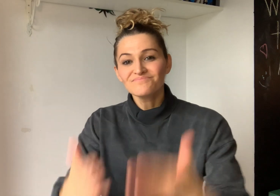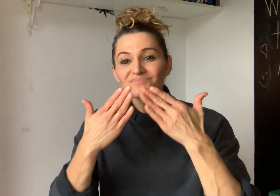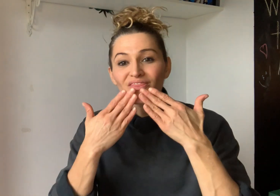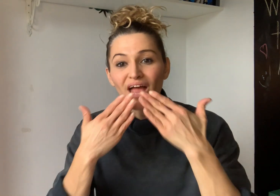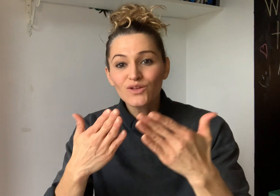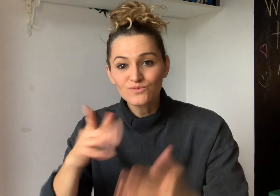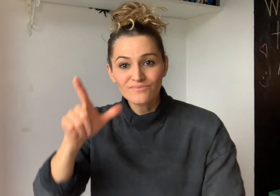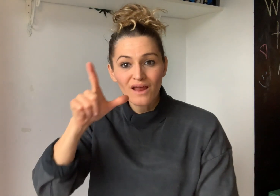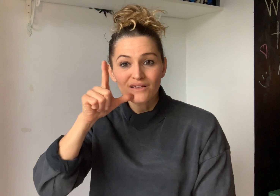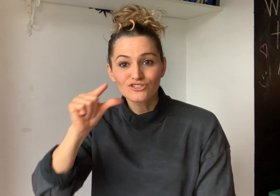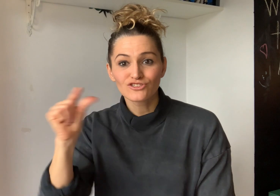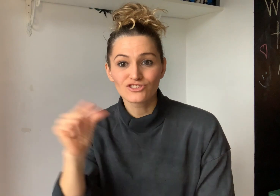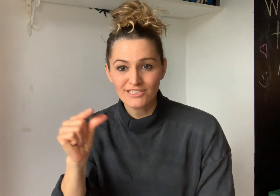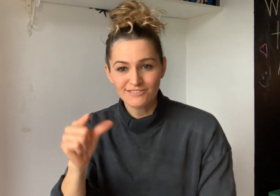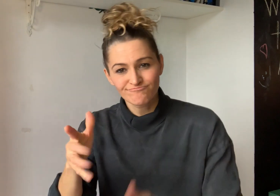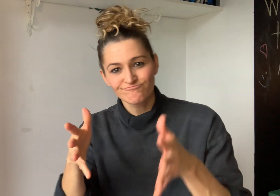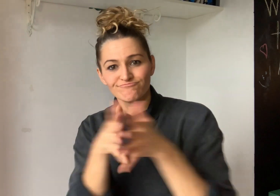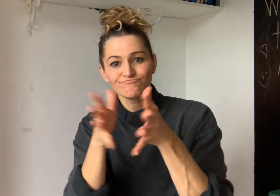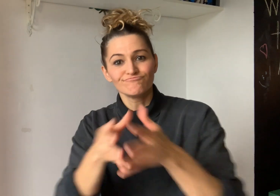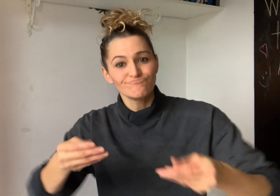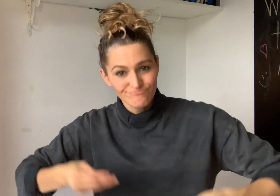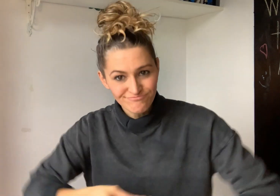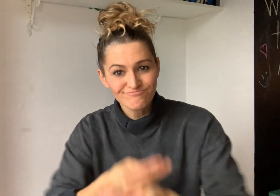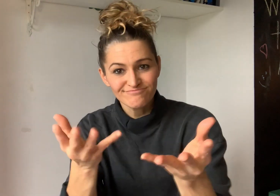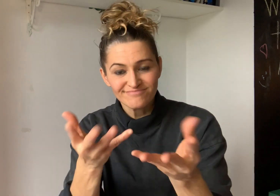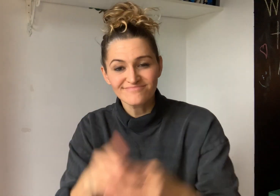Thank you for sharing, Lily.